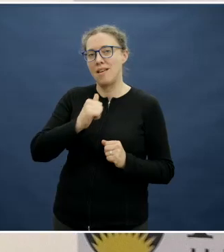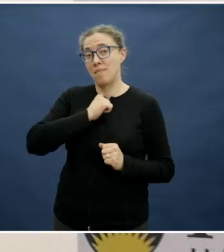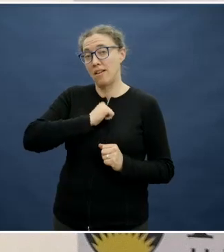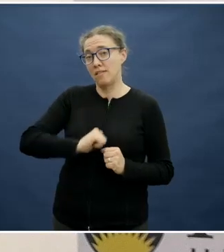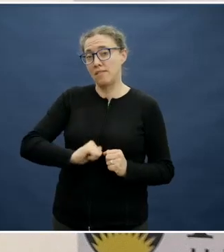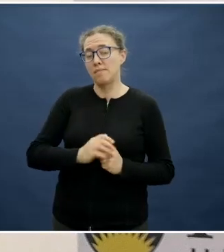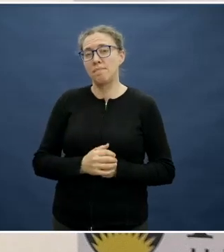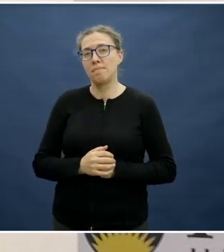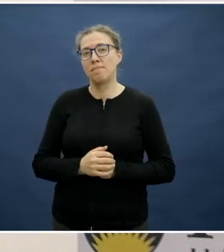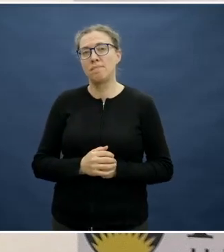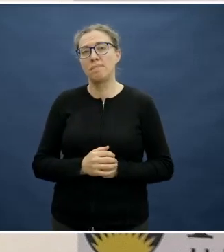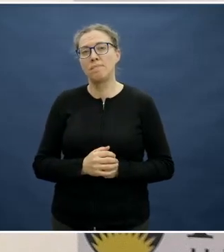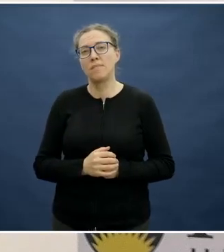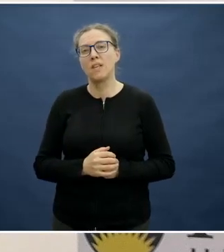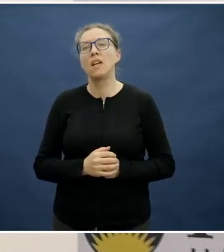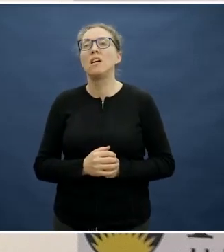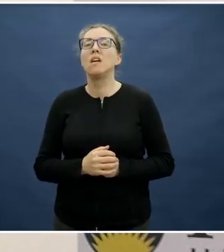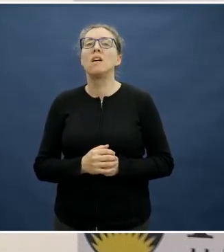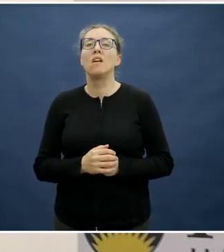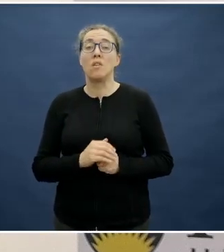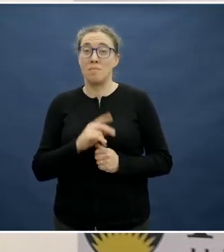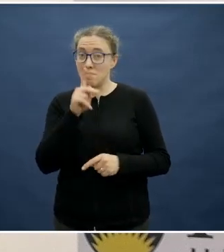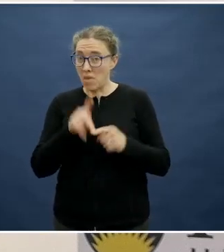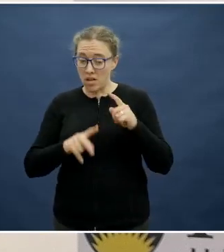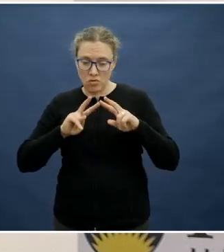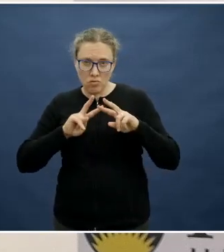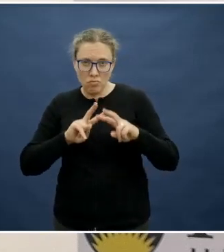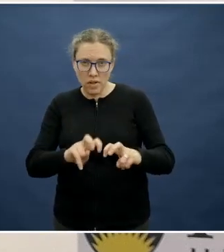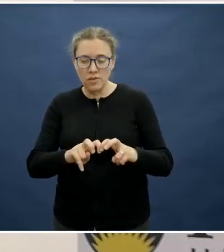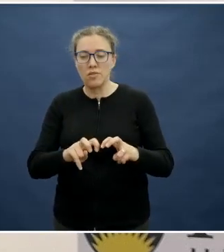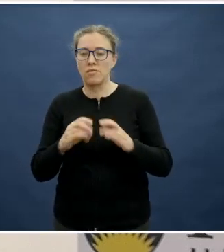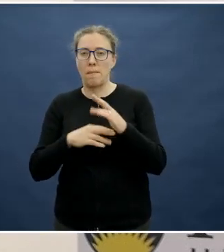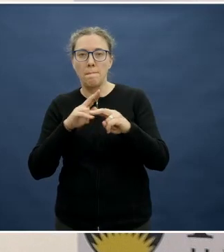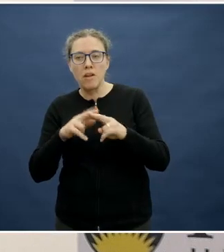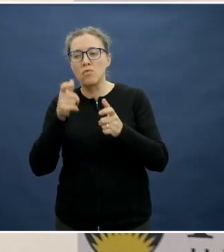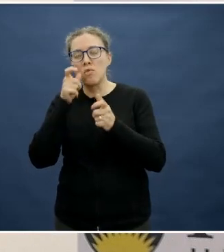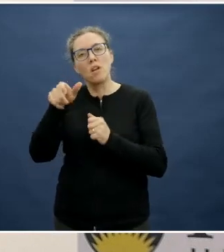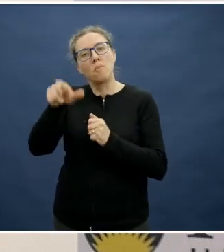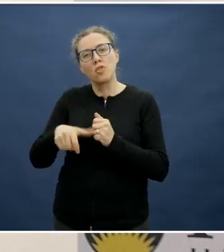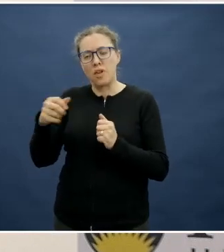So using a use of time diary to measure their activity patterns and we're getting them to